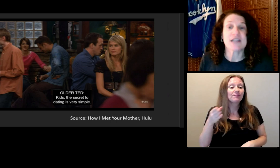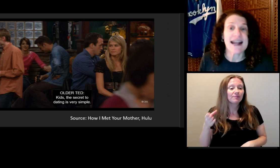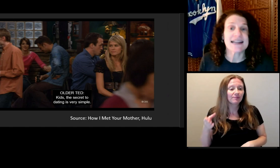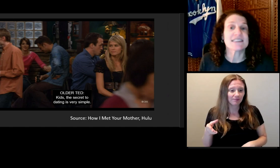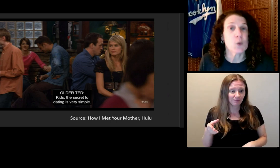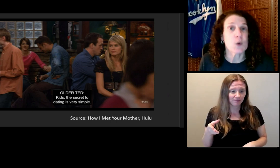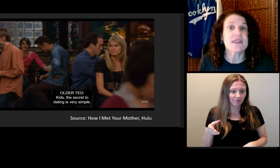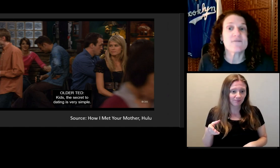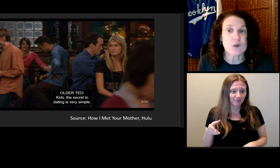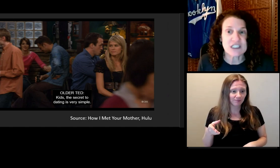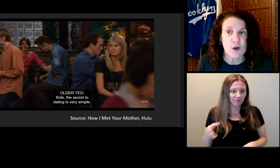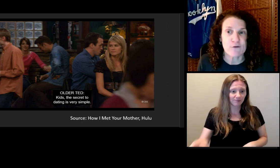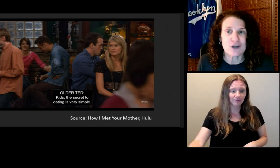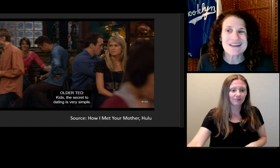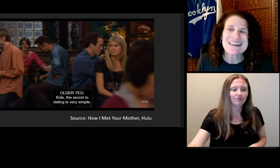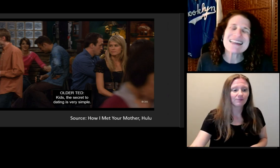you to control position.